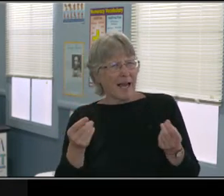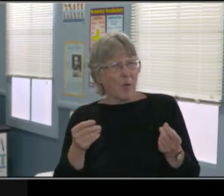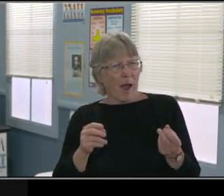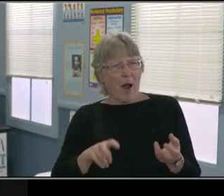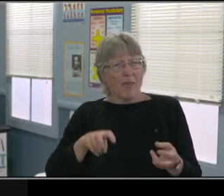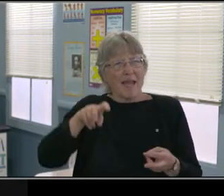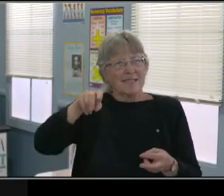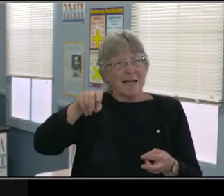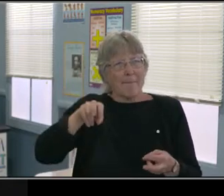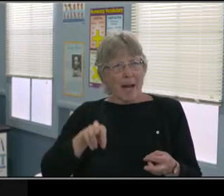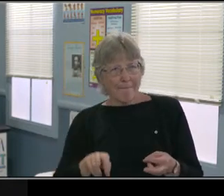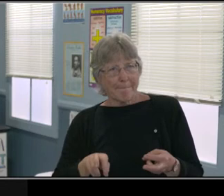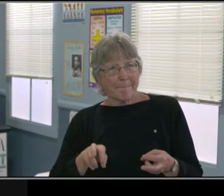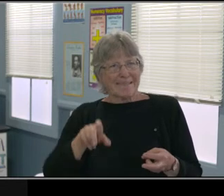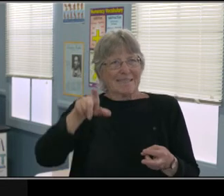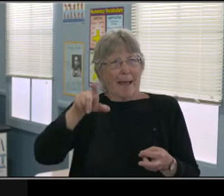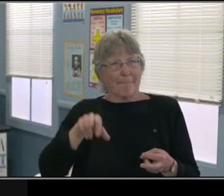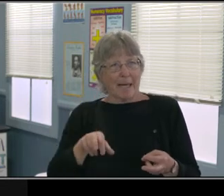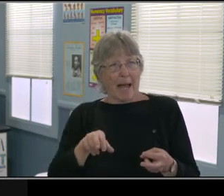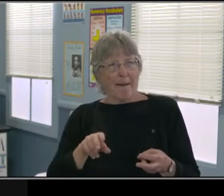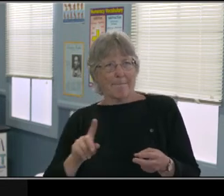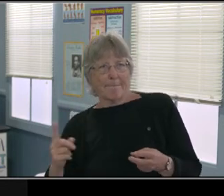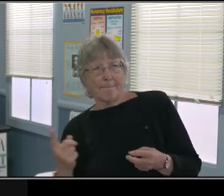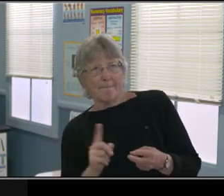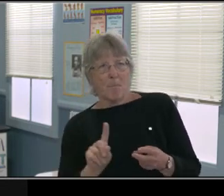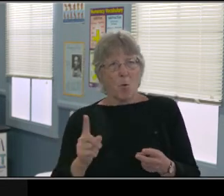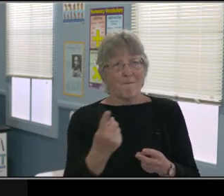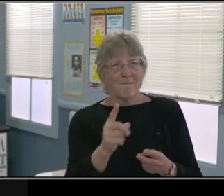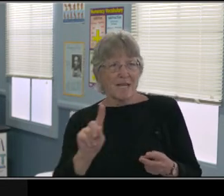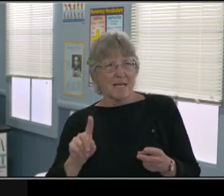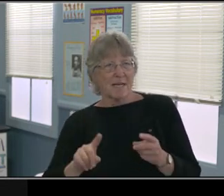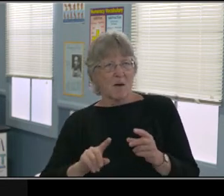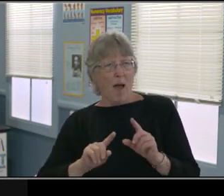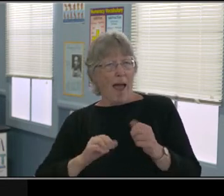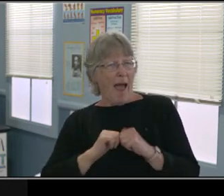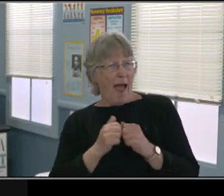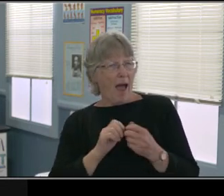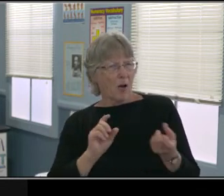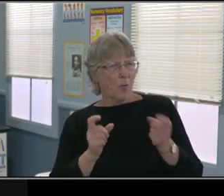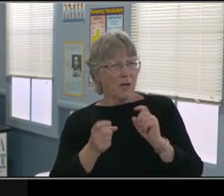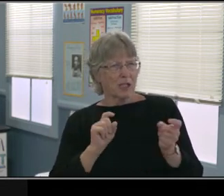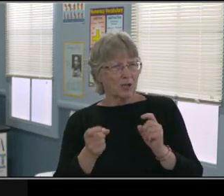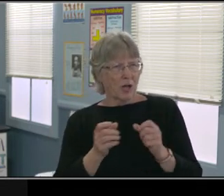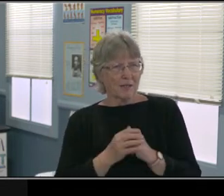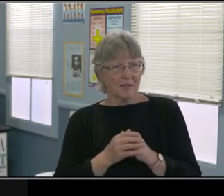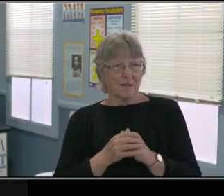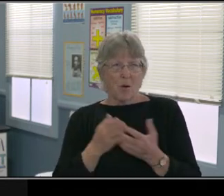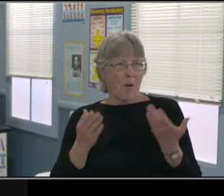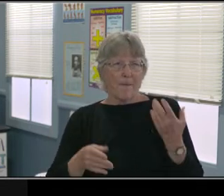for our barriers and our weaknesses. So if a student is really good with technology